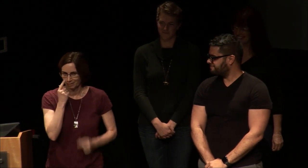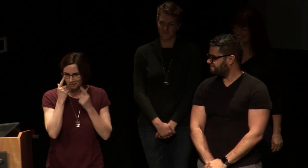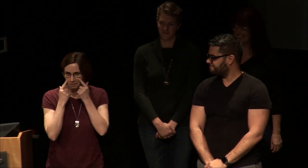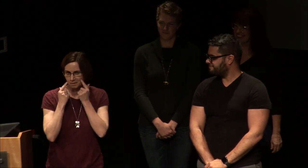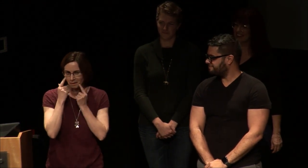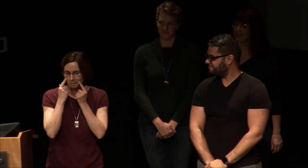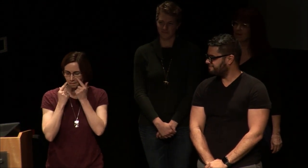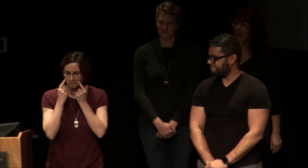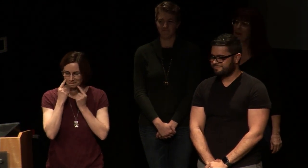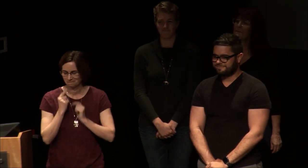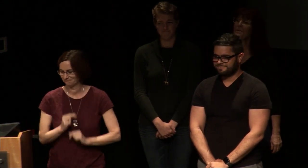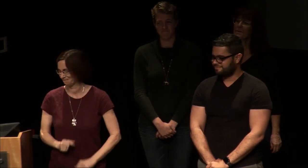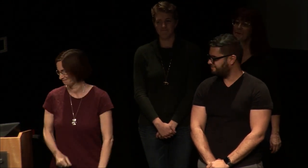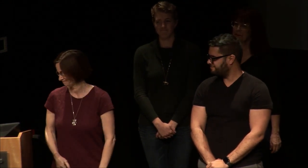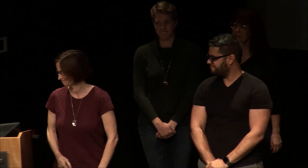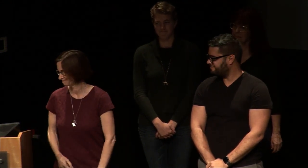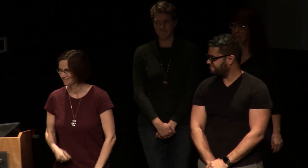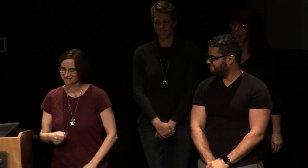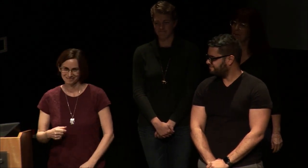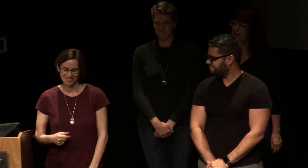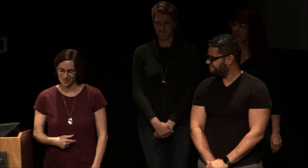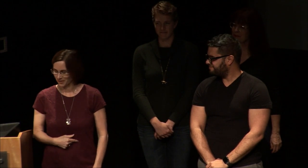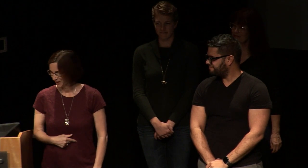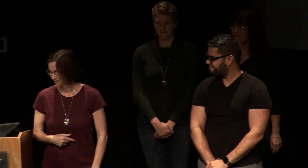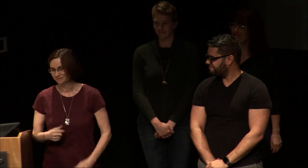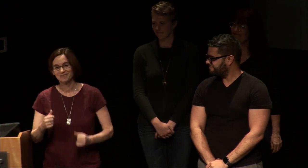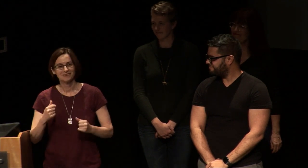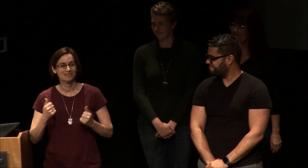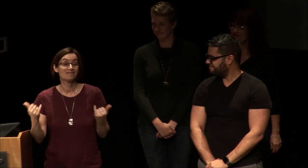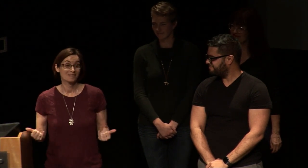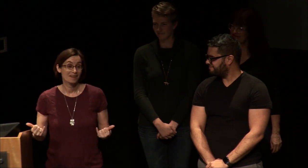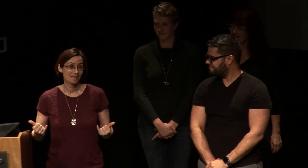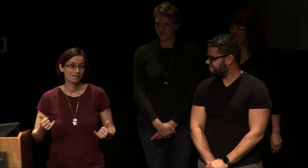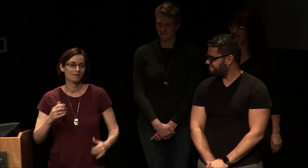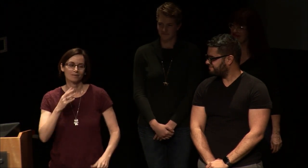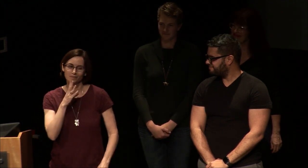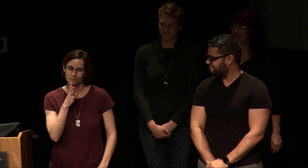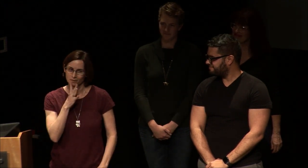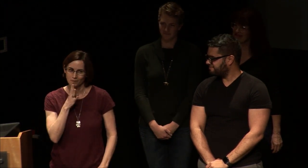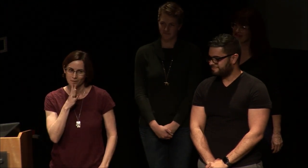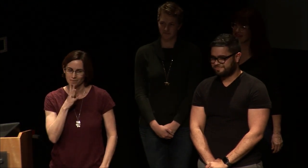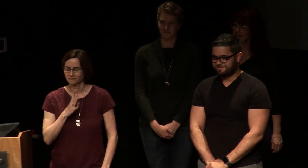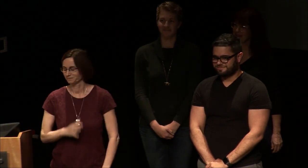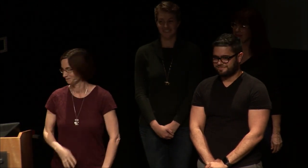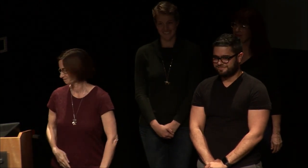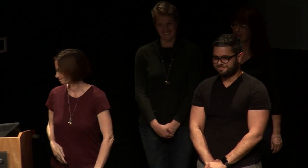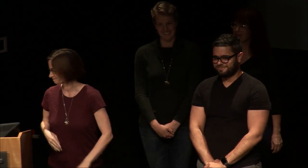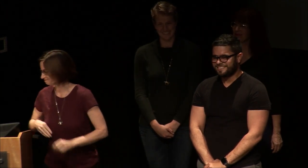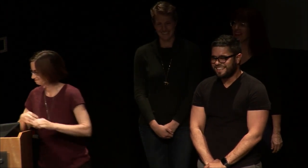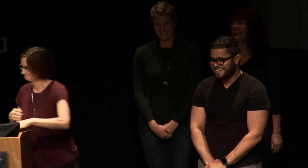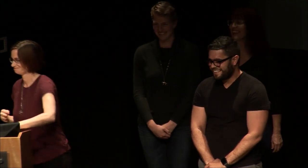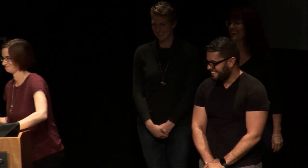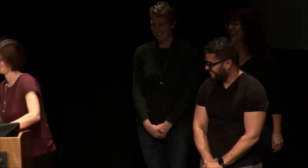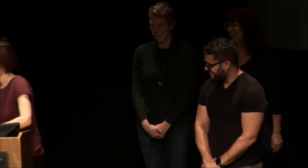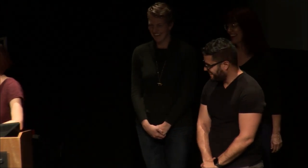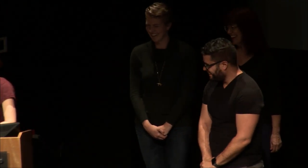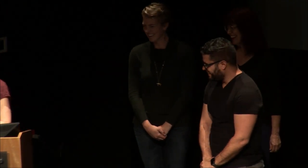I cried. I'm gonna talk now.